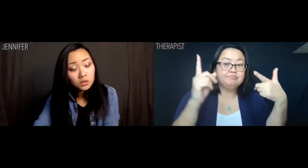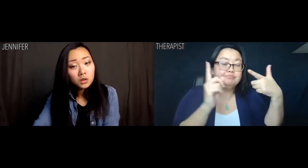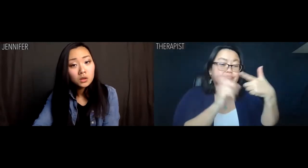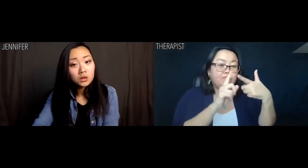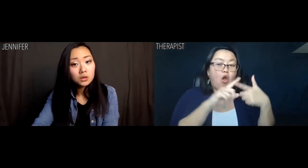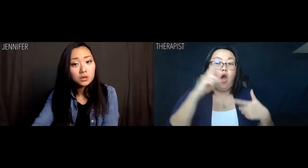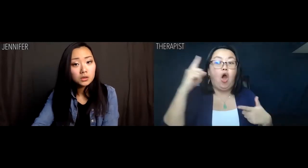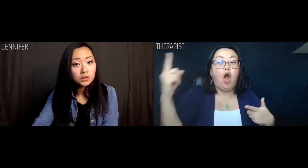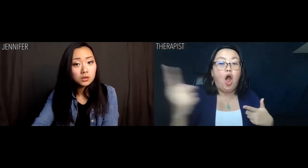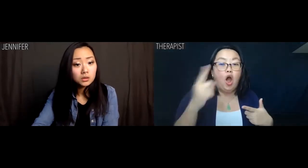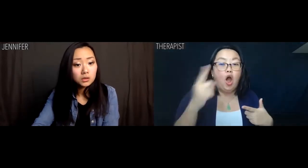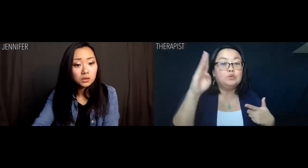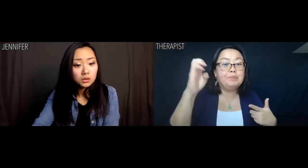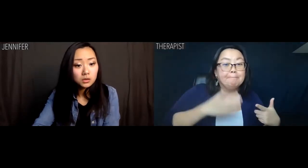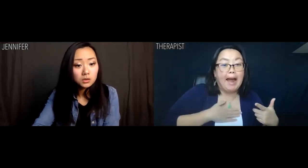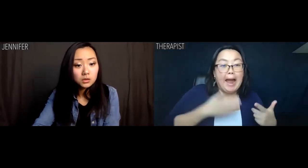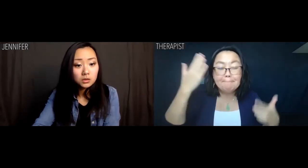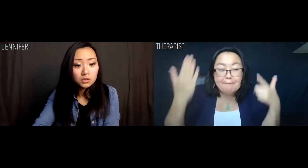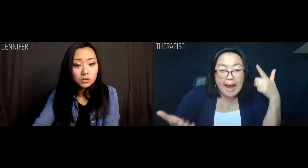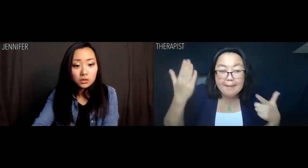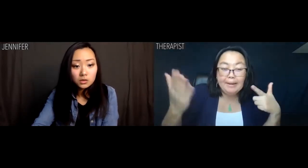"Always Be My Maybe".